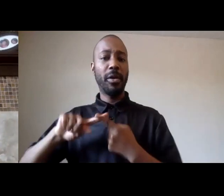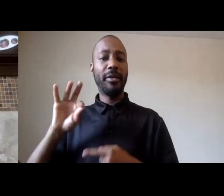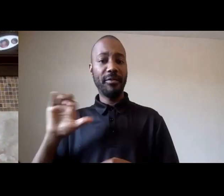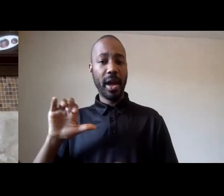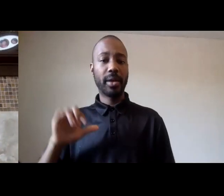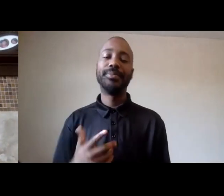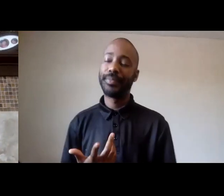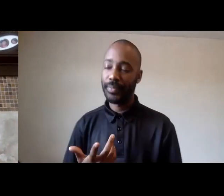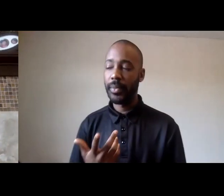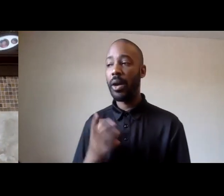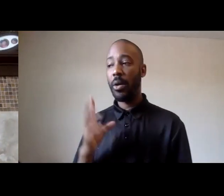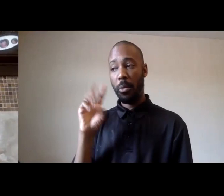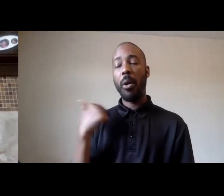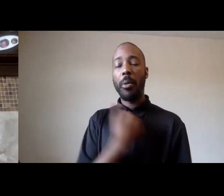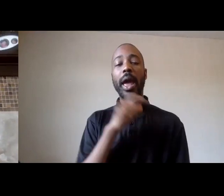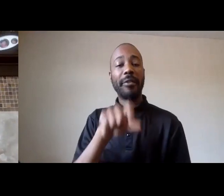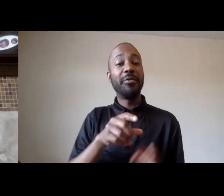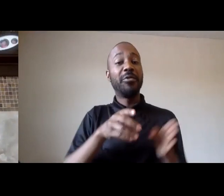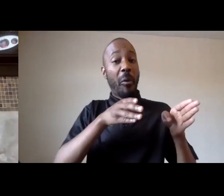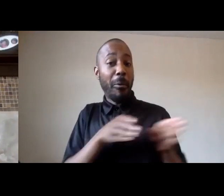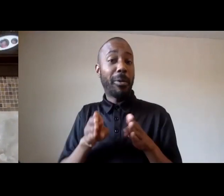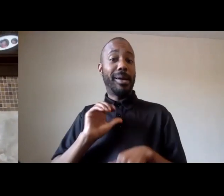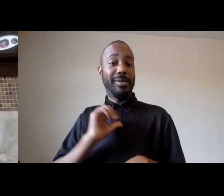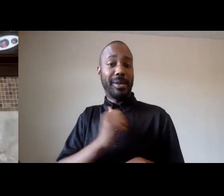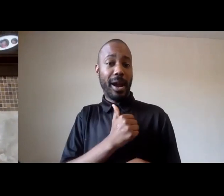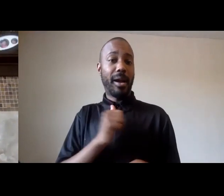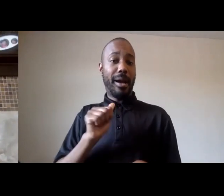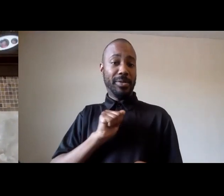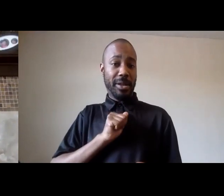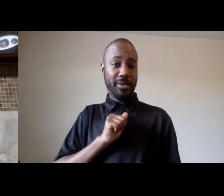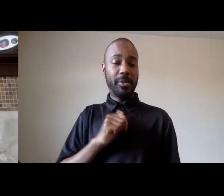right so we have a black faculty and staff association